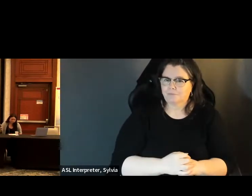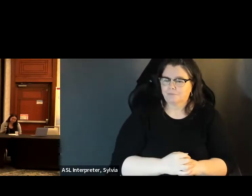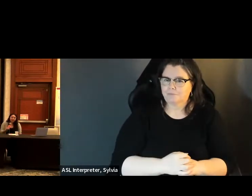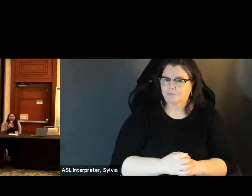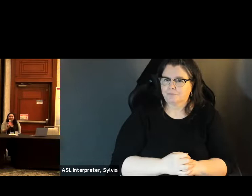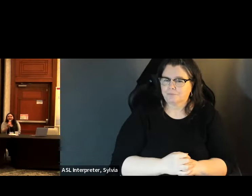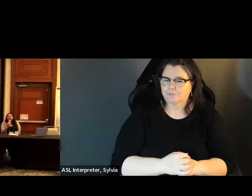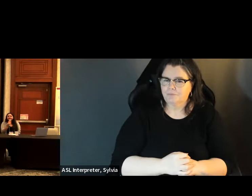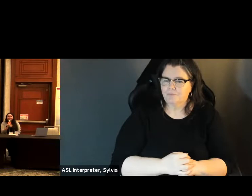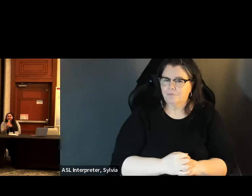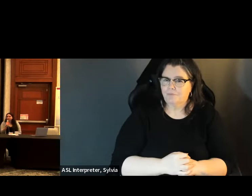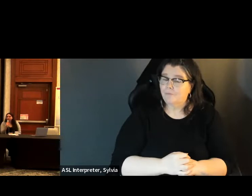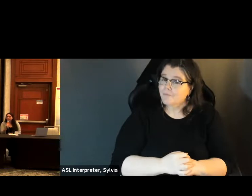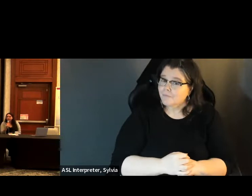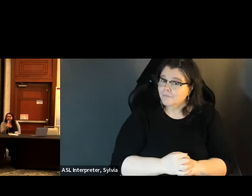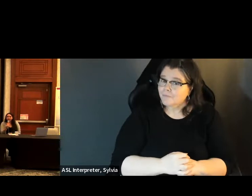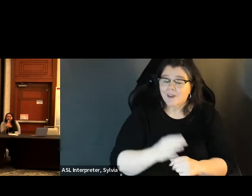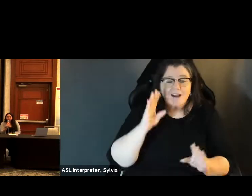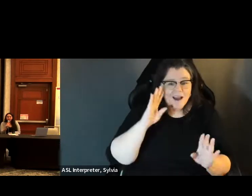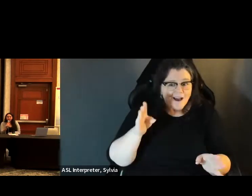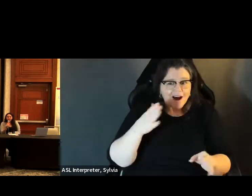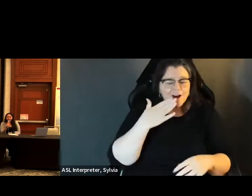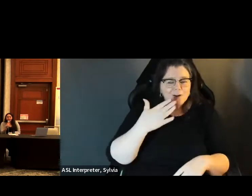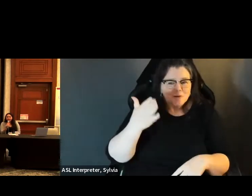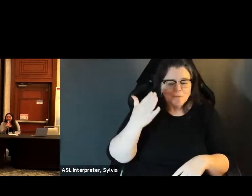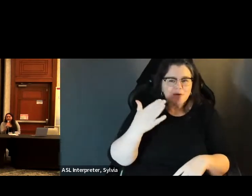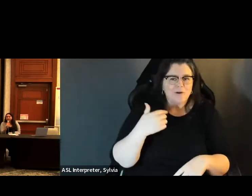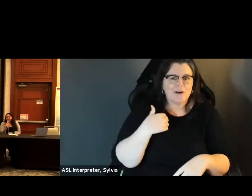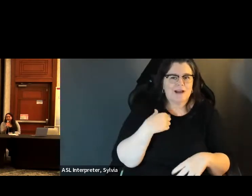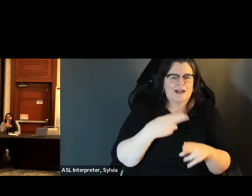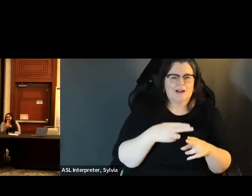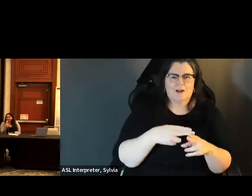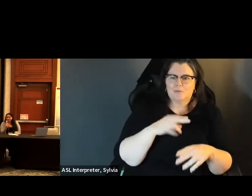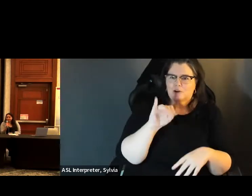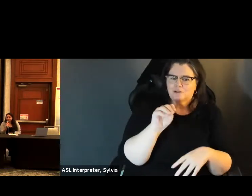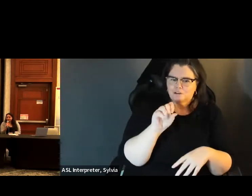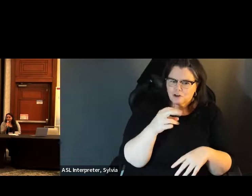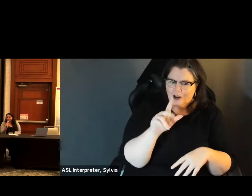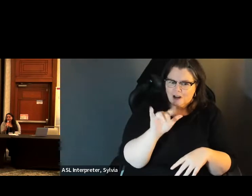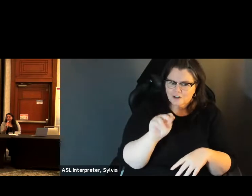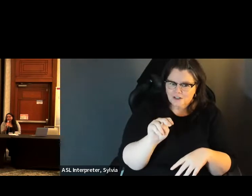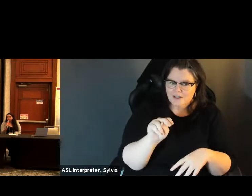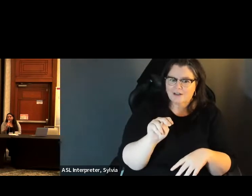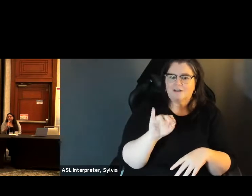I am sitting in a wheelchair. I have short, brownish hair, and I am wearing a blue and orange shirt.